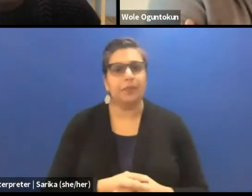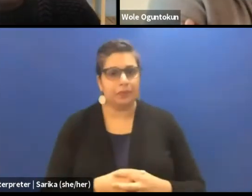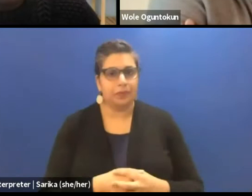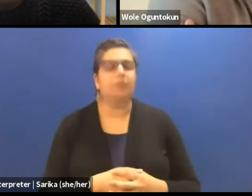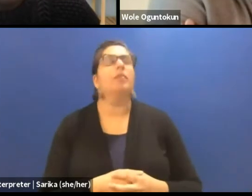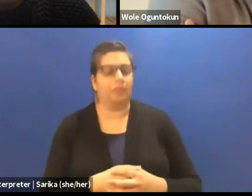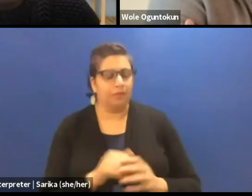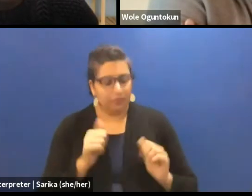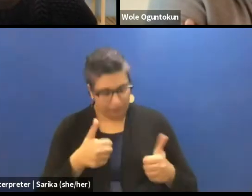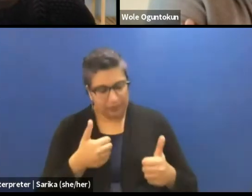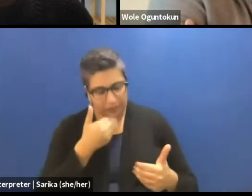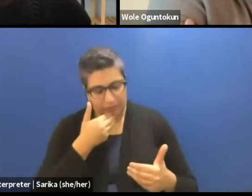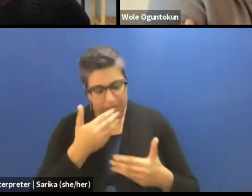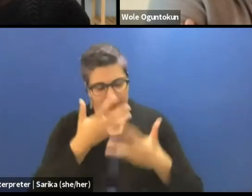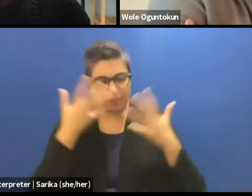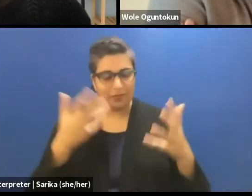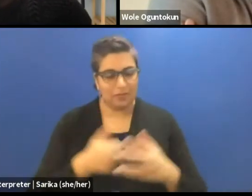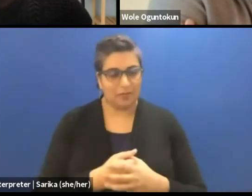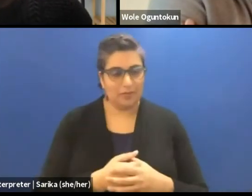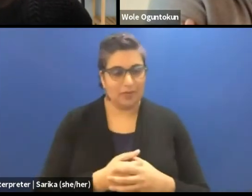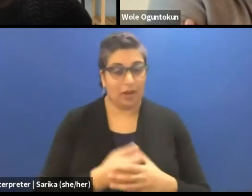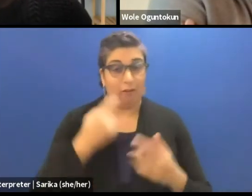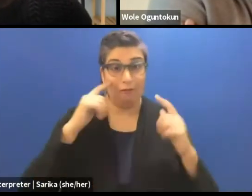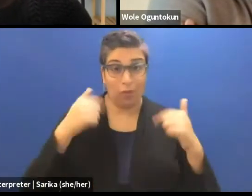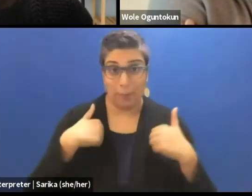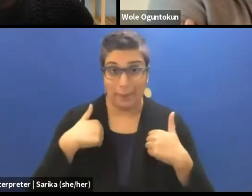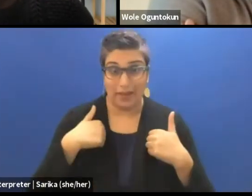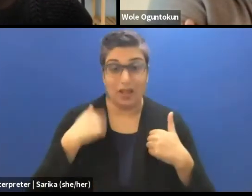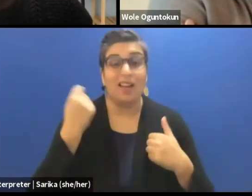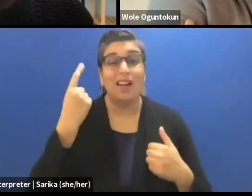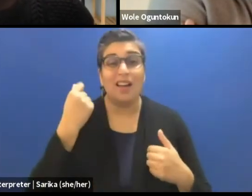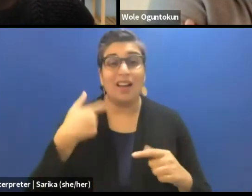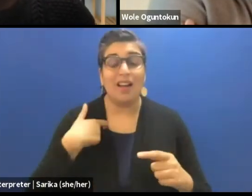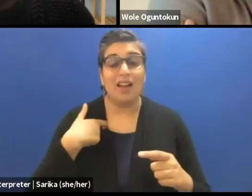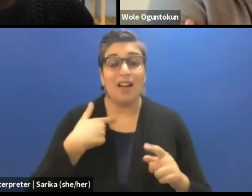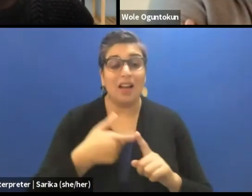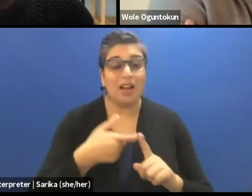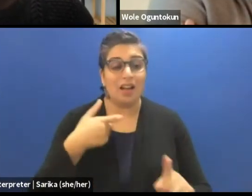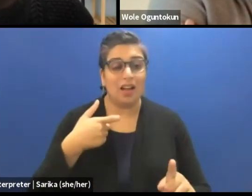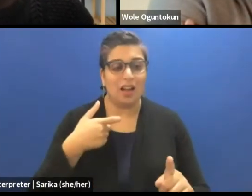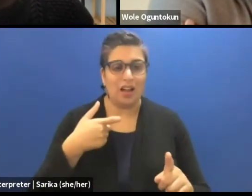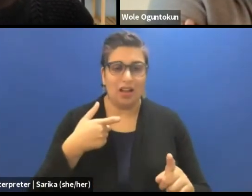Okay, thank you so much. I would say for me because I'm coming from a devised background